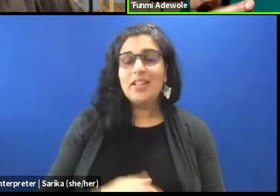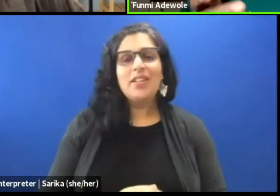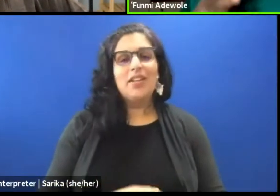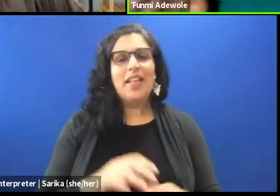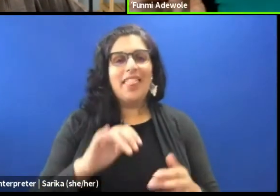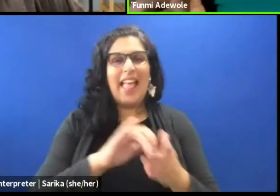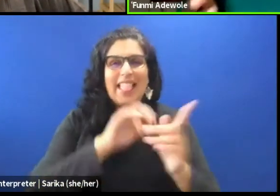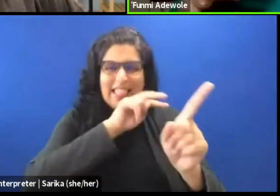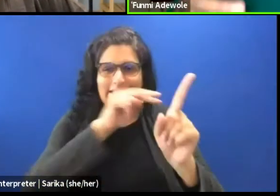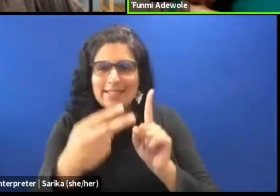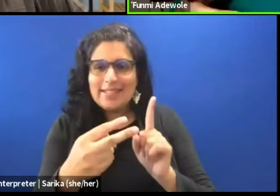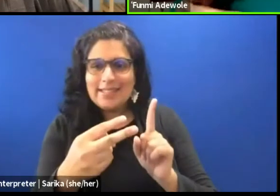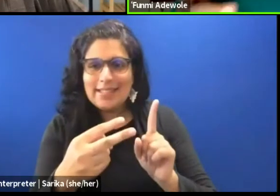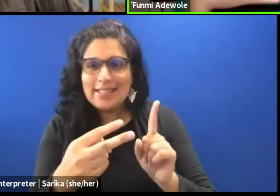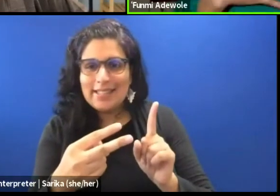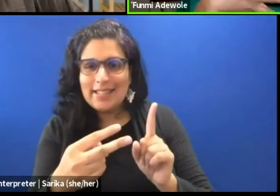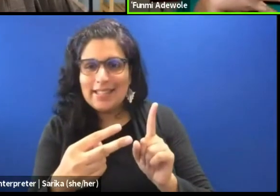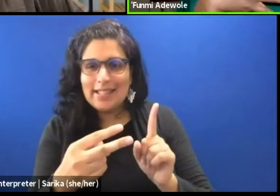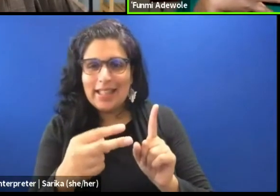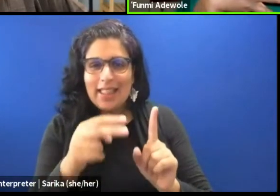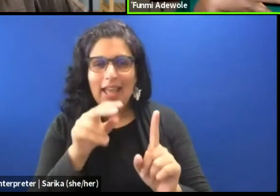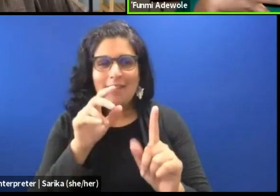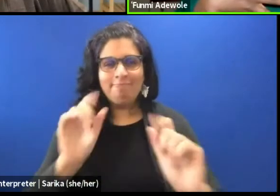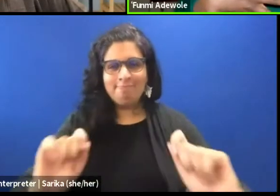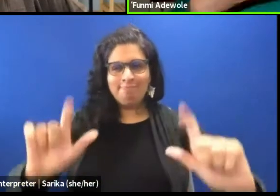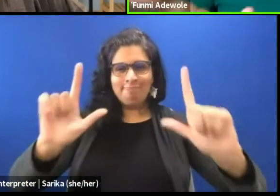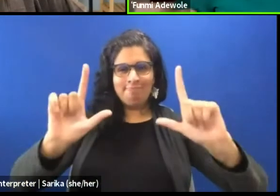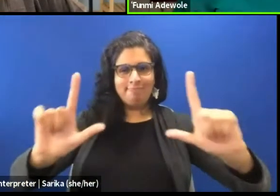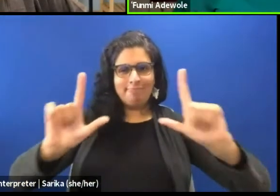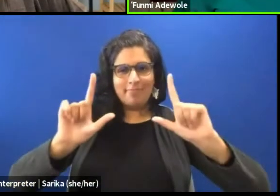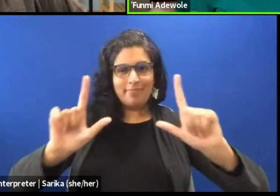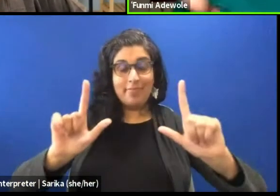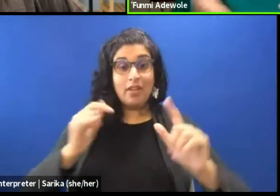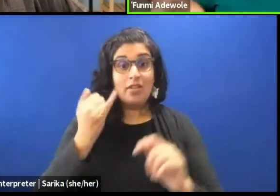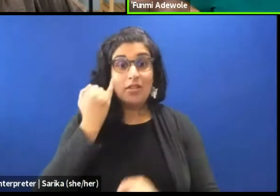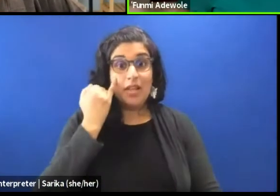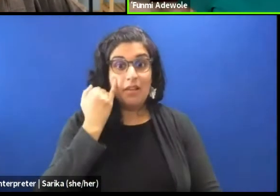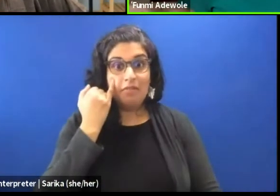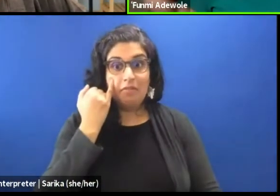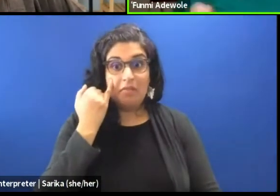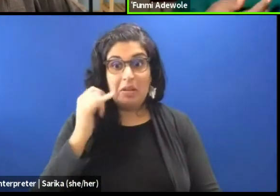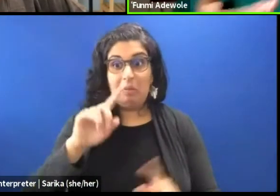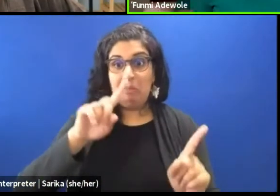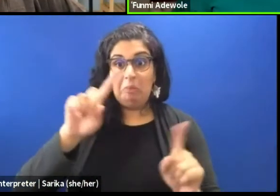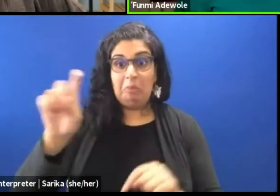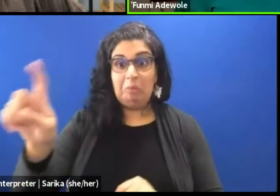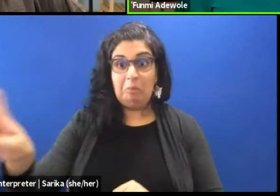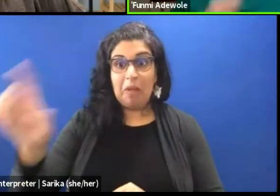you know, he might, you know I think if he went to maybe an African country or an African city